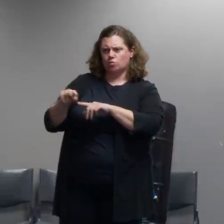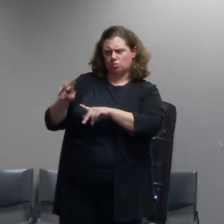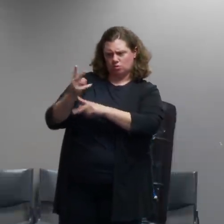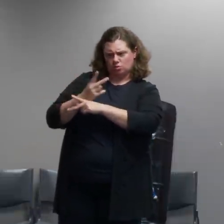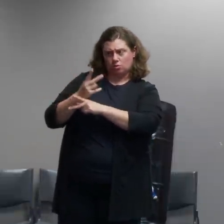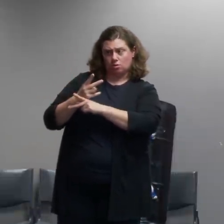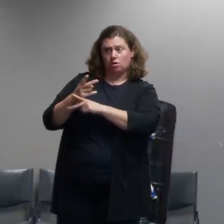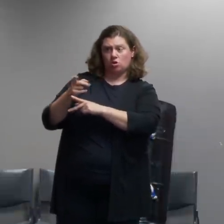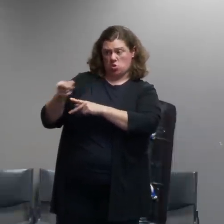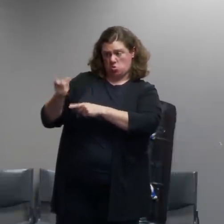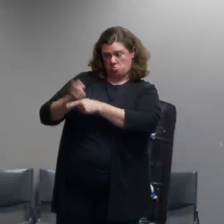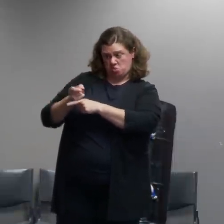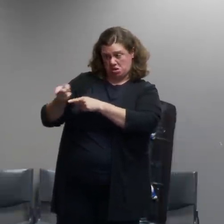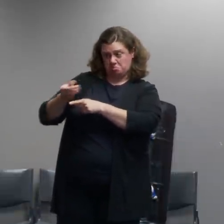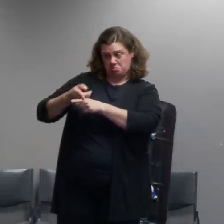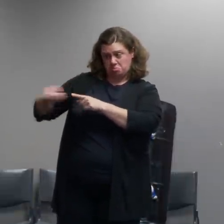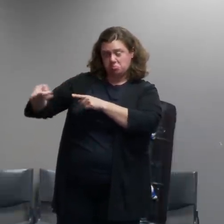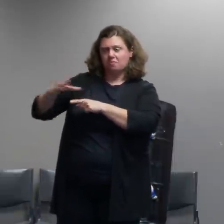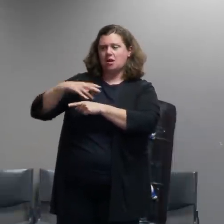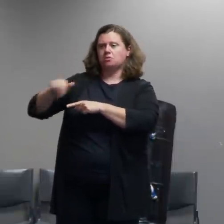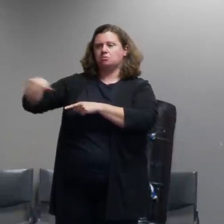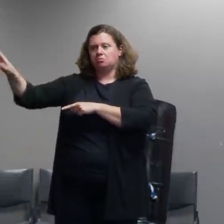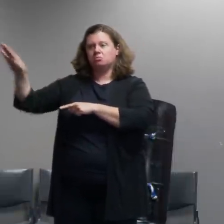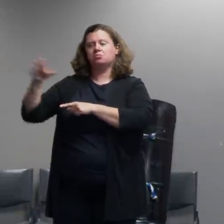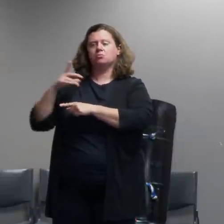we we get better outcomes but this it